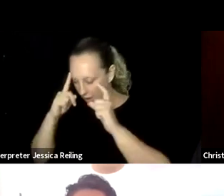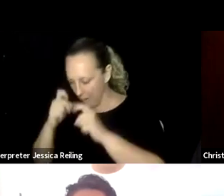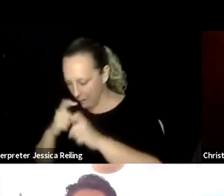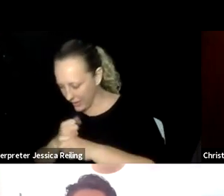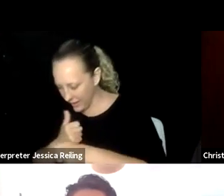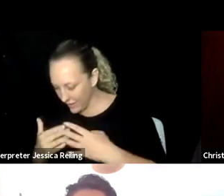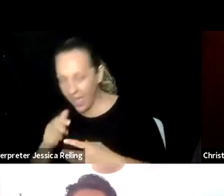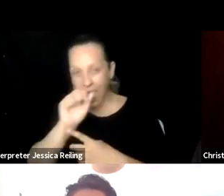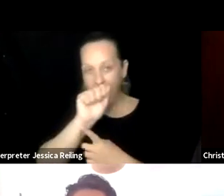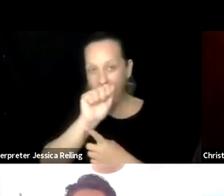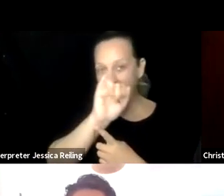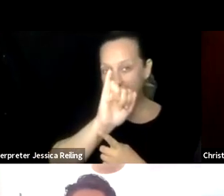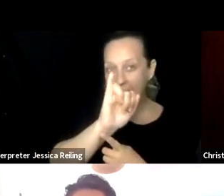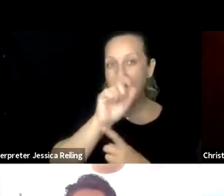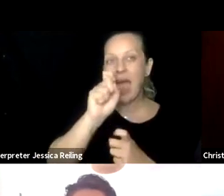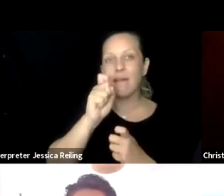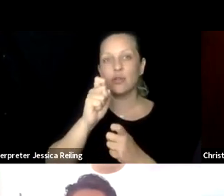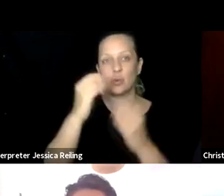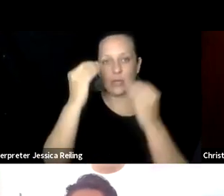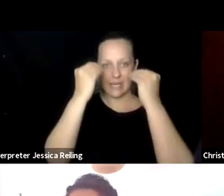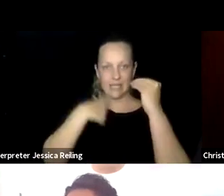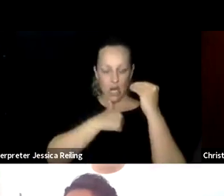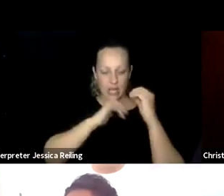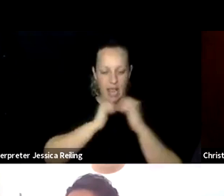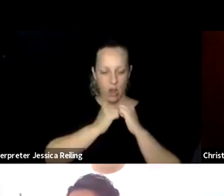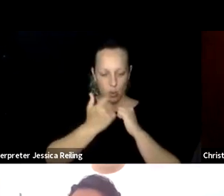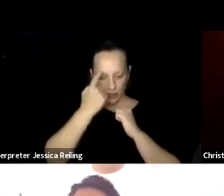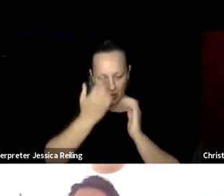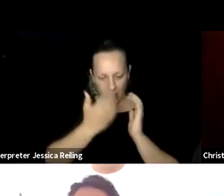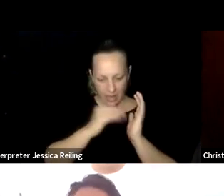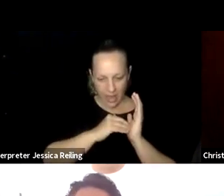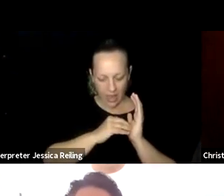ignore human diversity and context wall complexity. AI